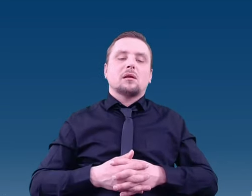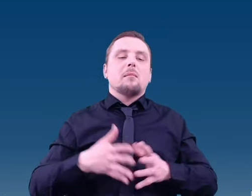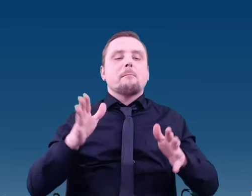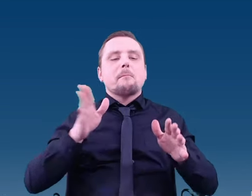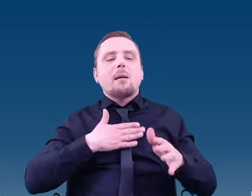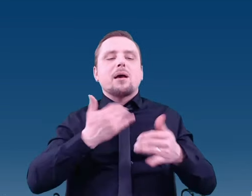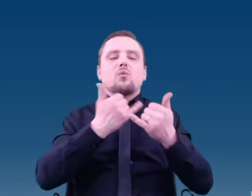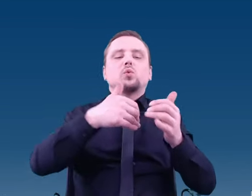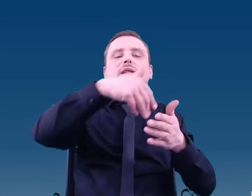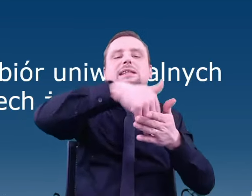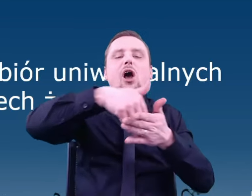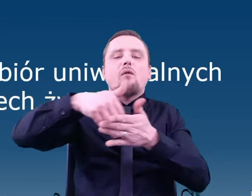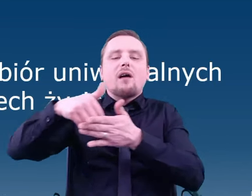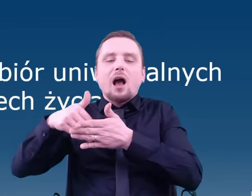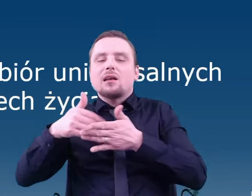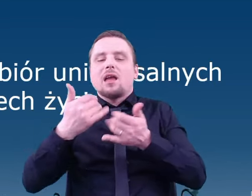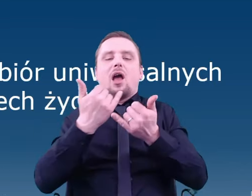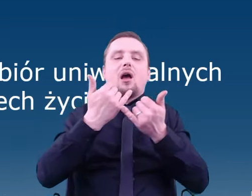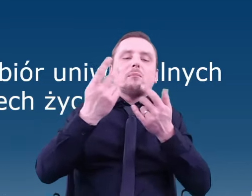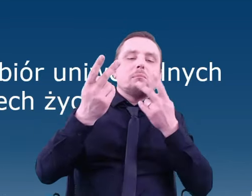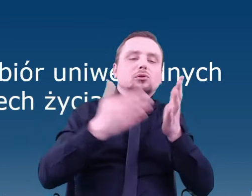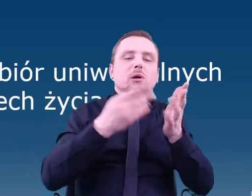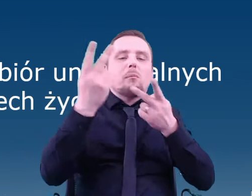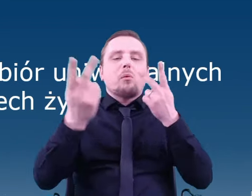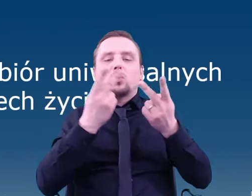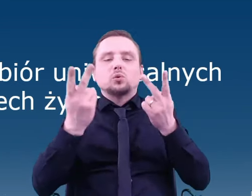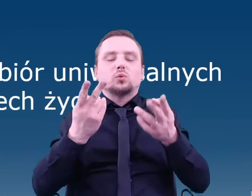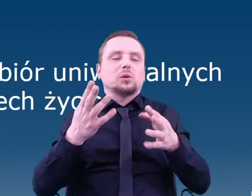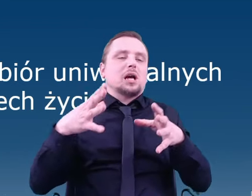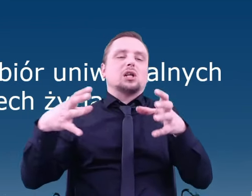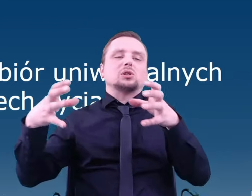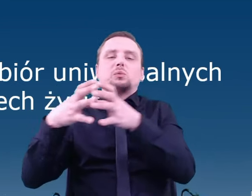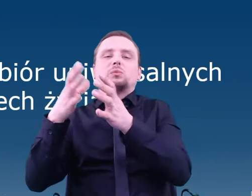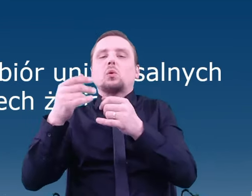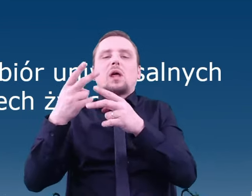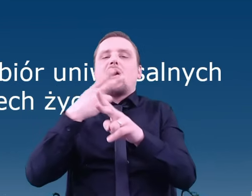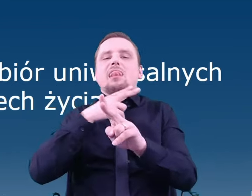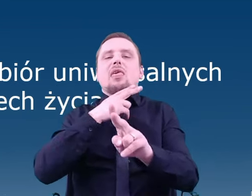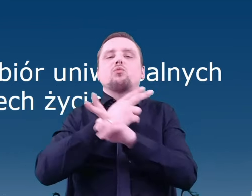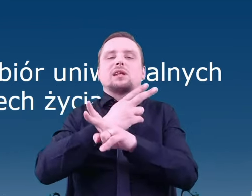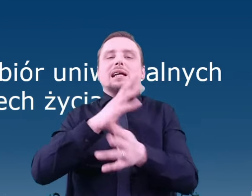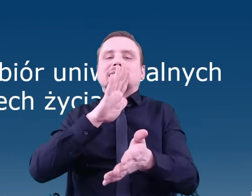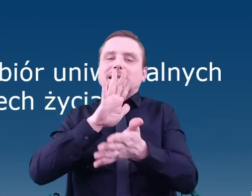Therefore, we should look for a set of universal characteristics of extraterrestrial life.